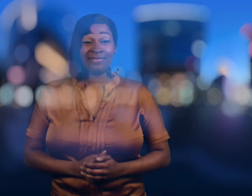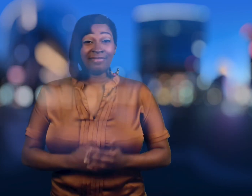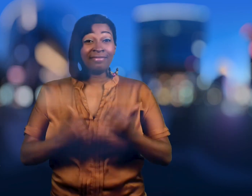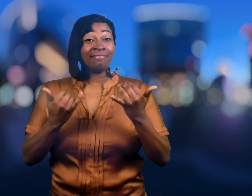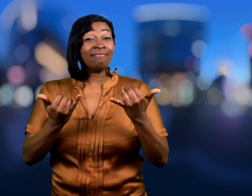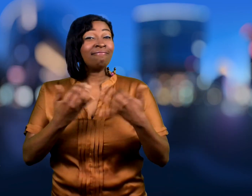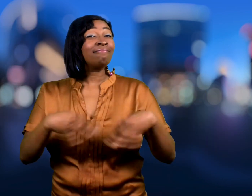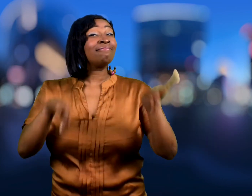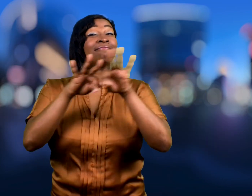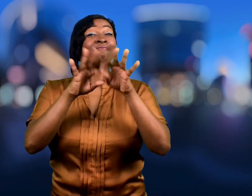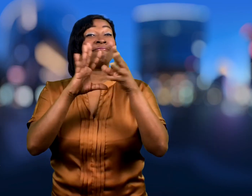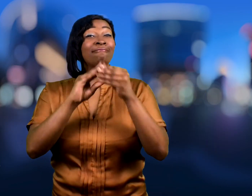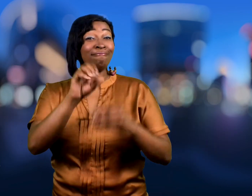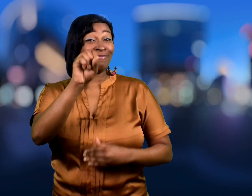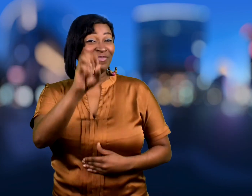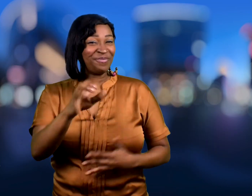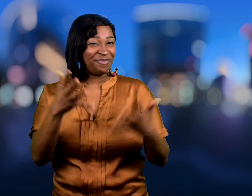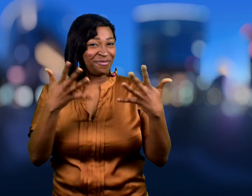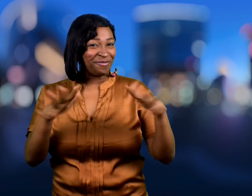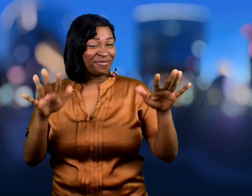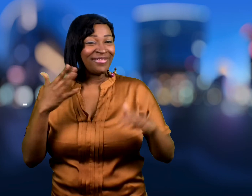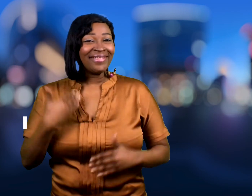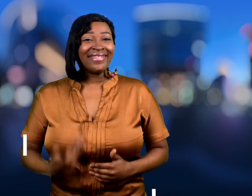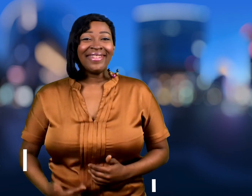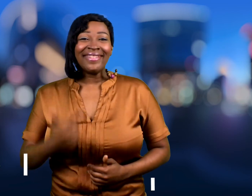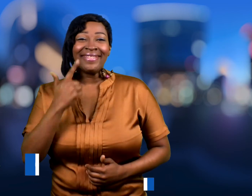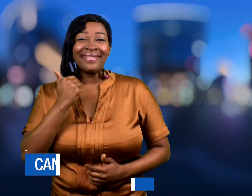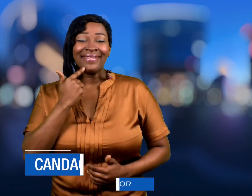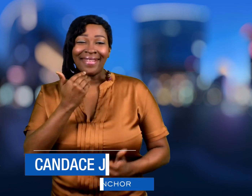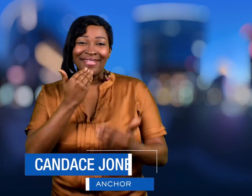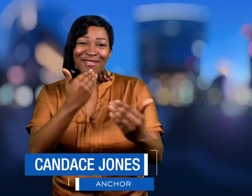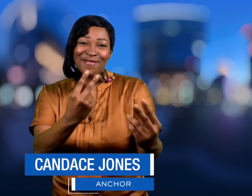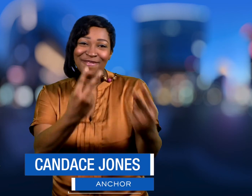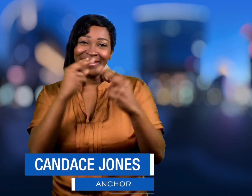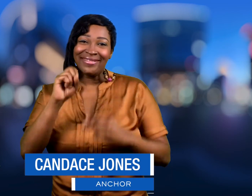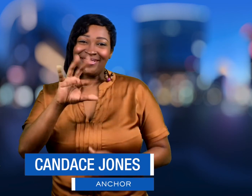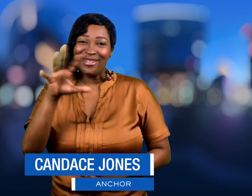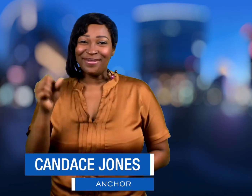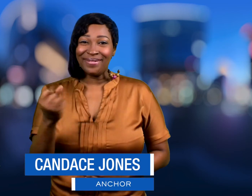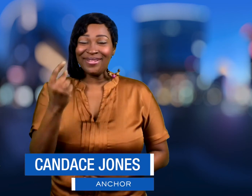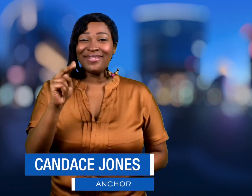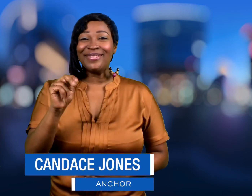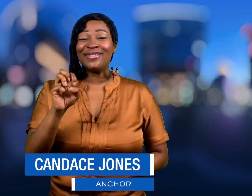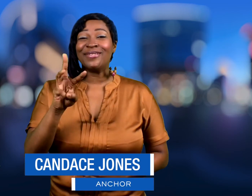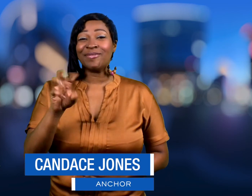Those are your top stories for today. I'm Candace Jones. Thank you for watching Sign1News.